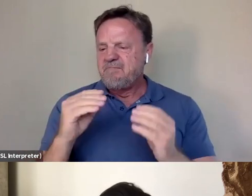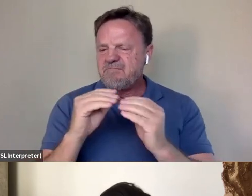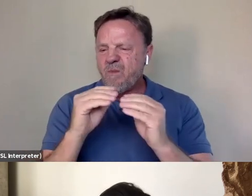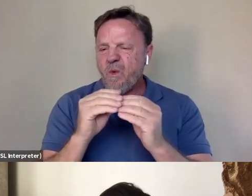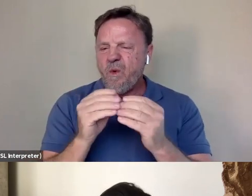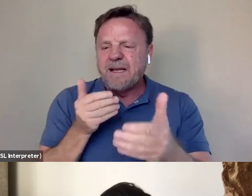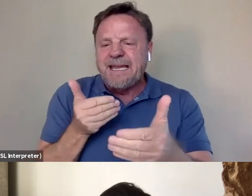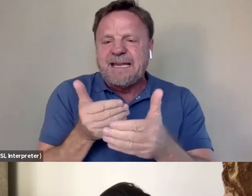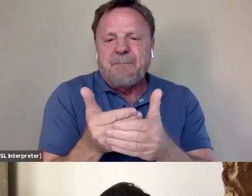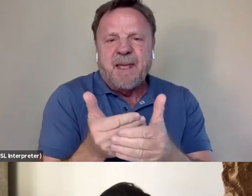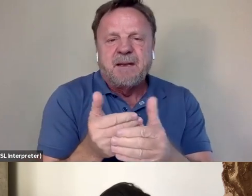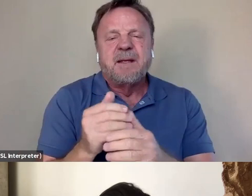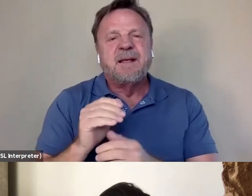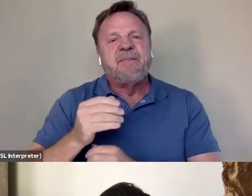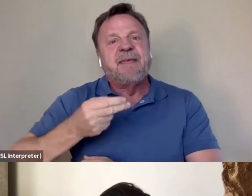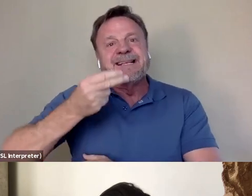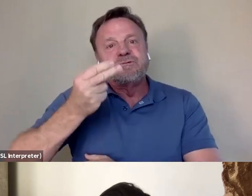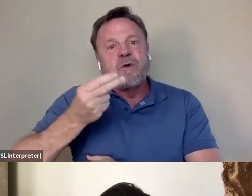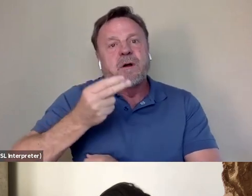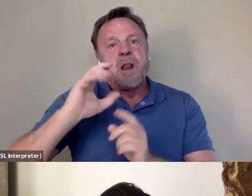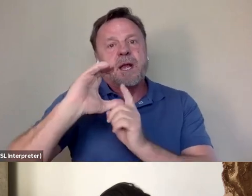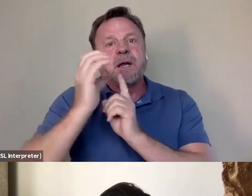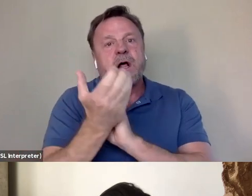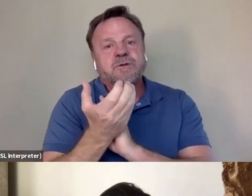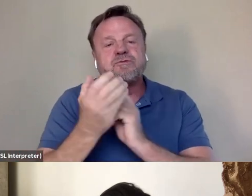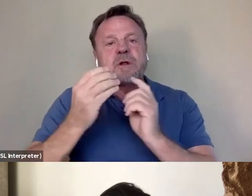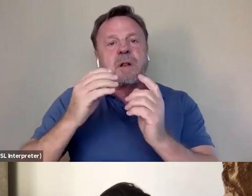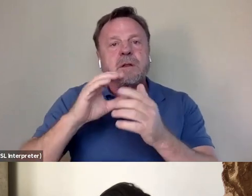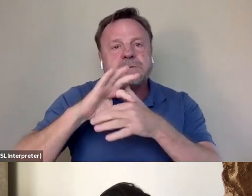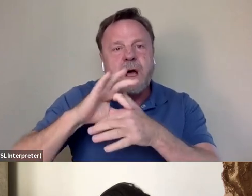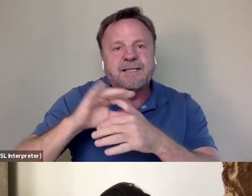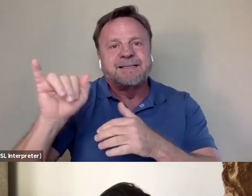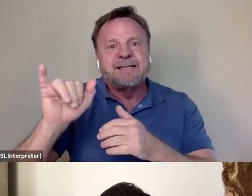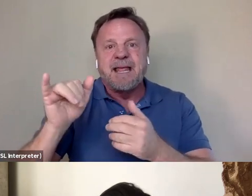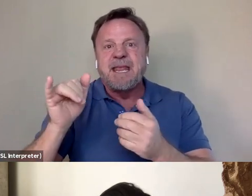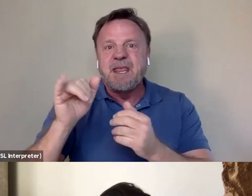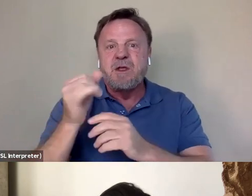the historical and cultural context that he was pitching with it was, you know, things I'd never heard.